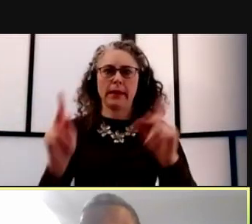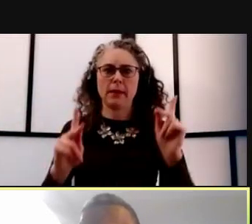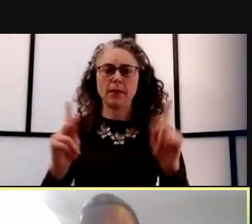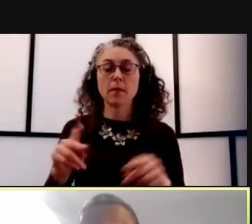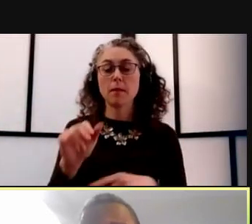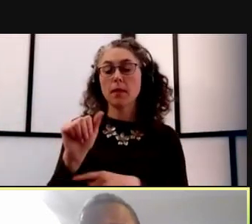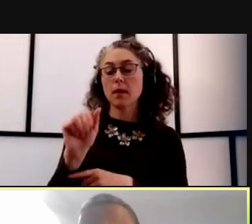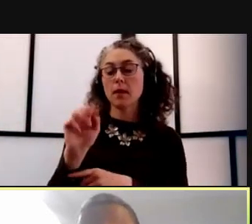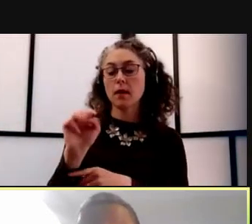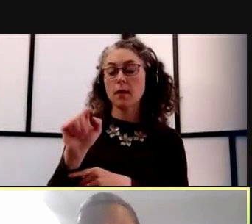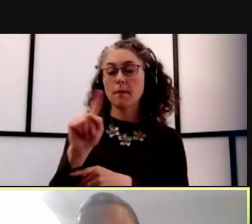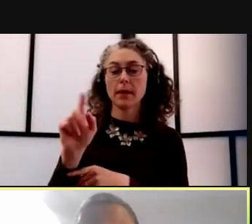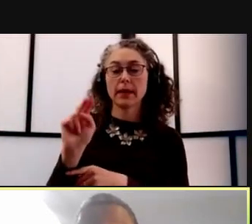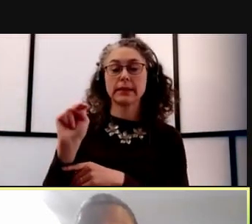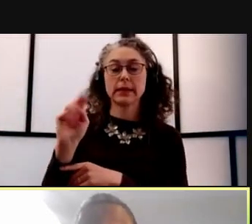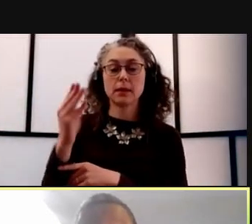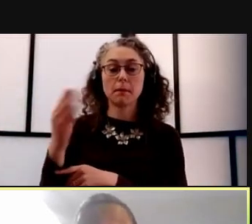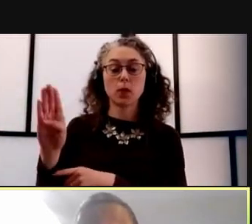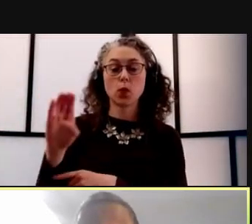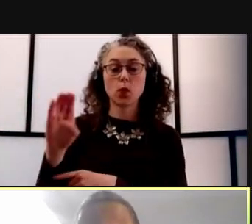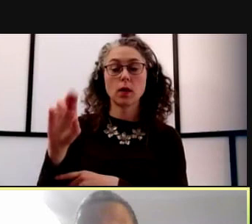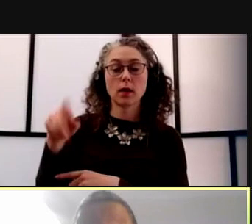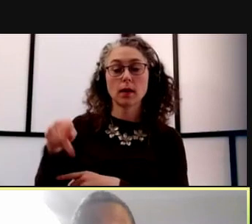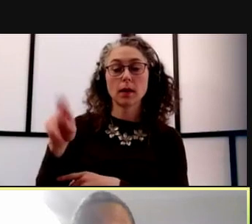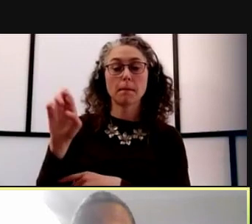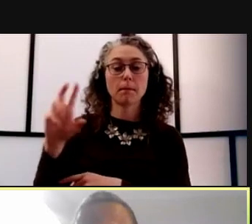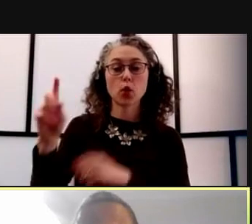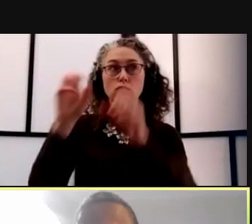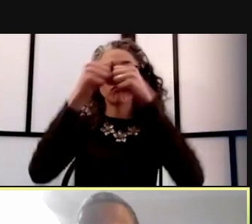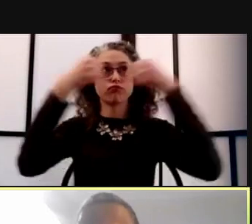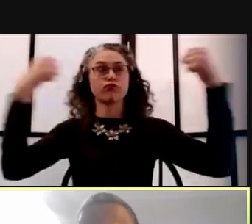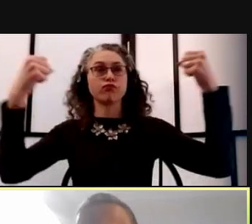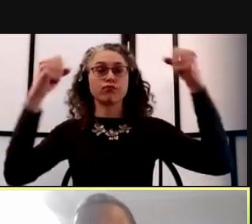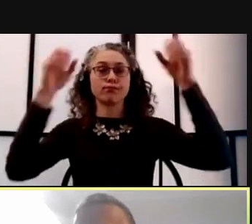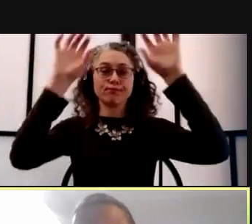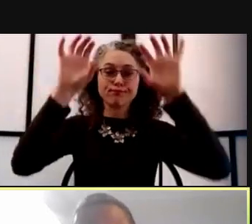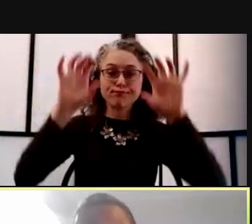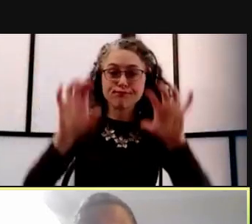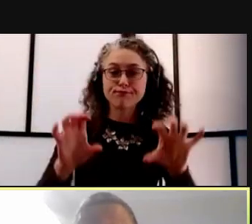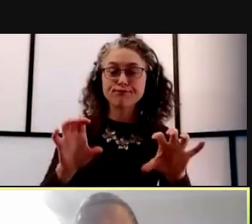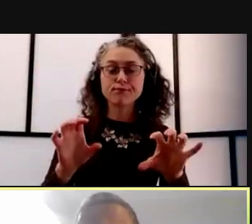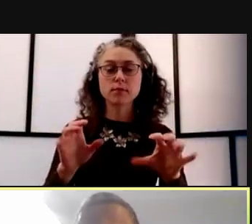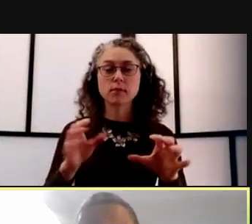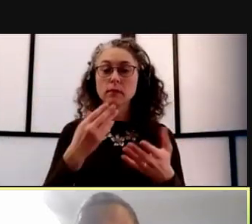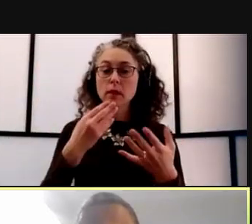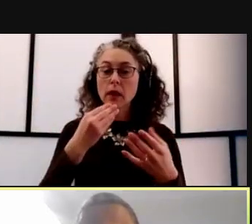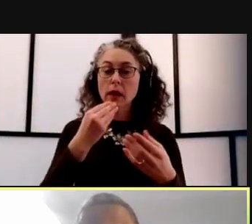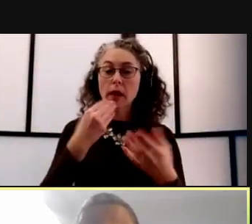is a great resource as a food pantry for healthy and really useful options.